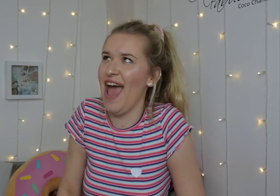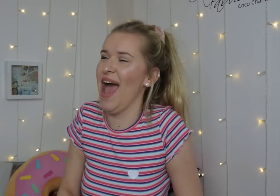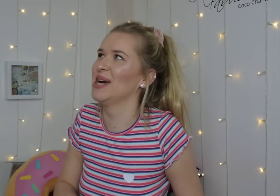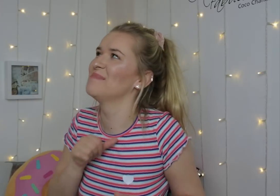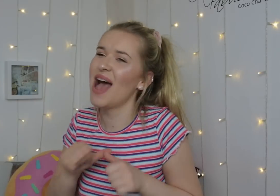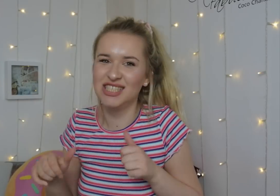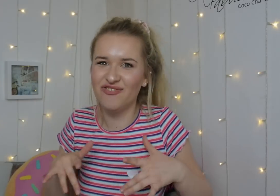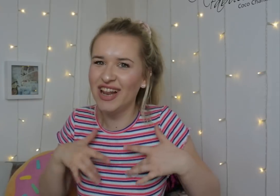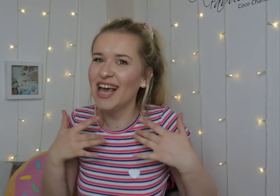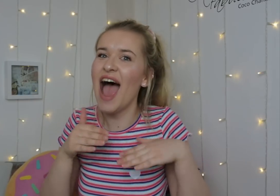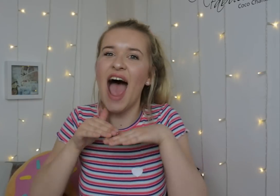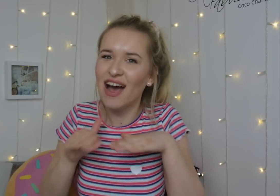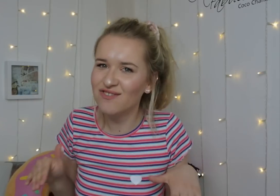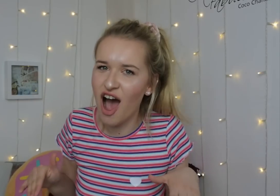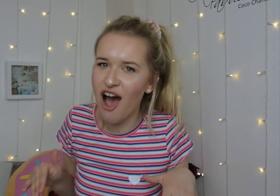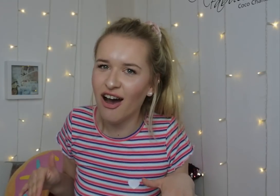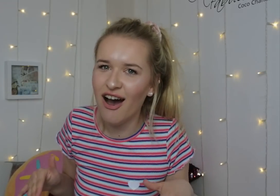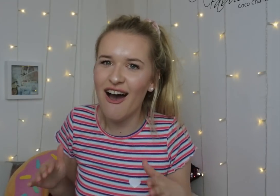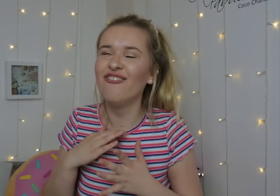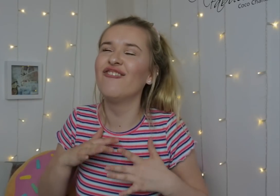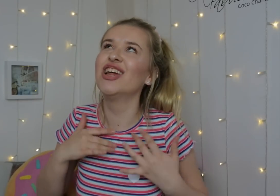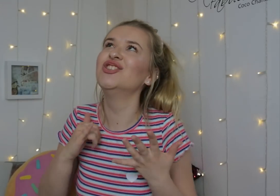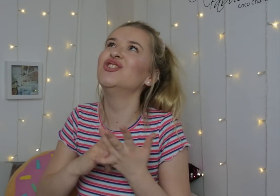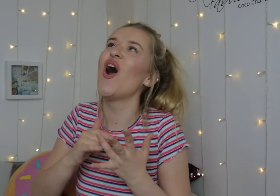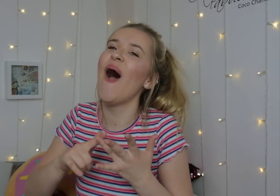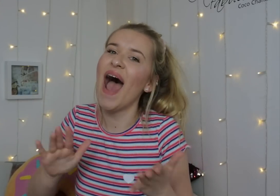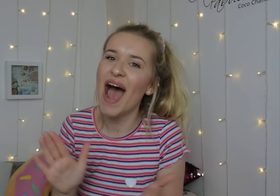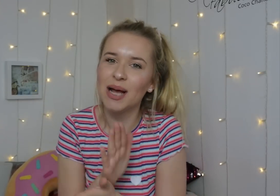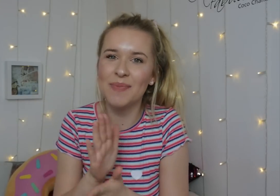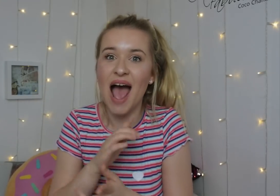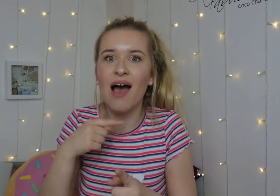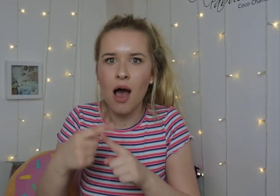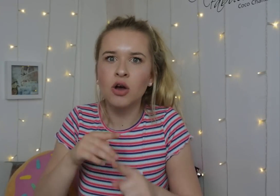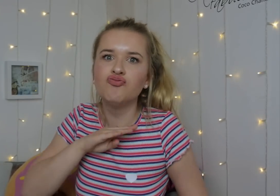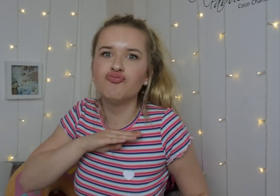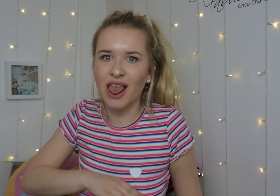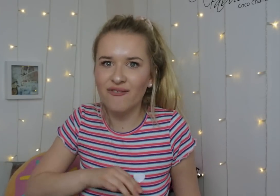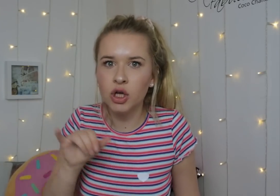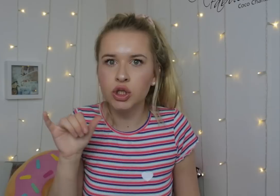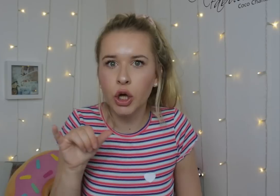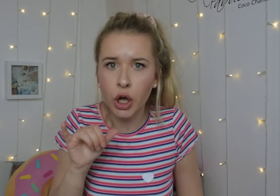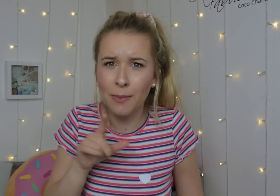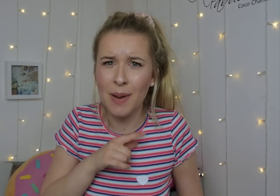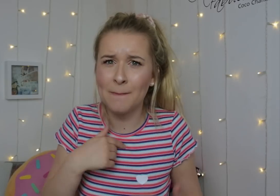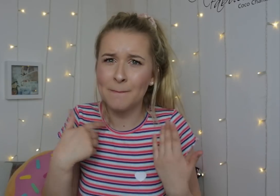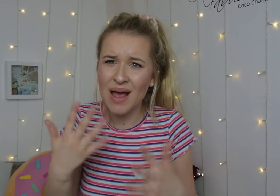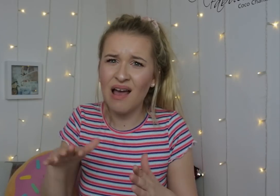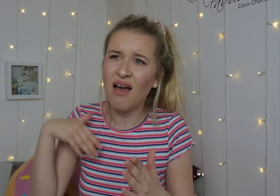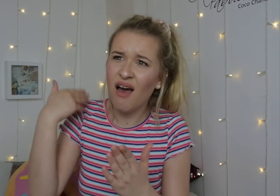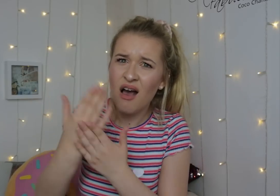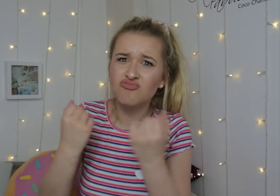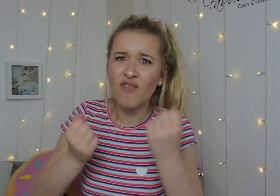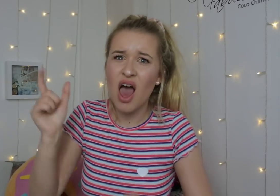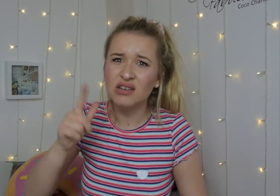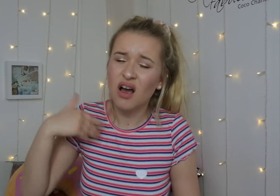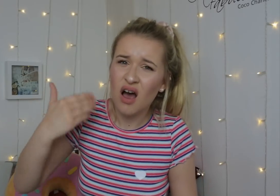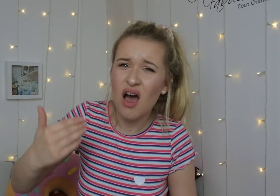It was the best feeling ever! I felt so happy and so relieved because I had driving lessons for so long